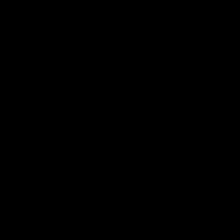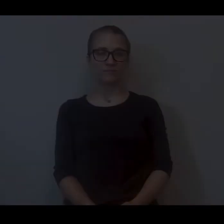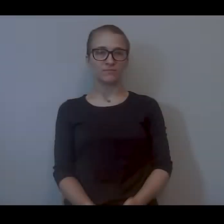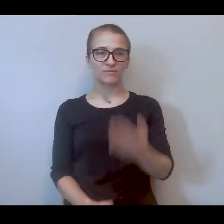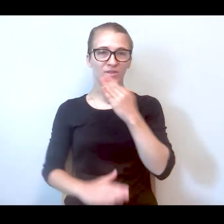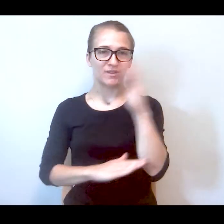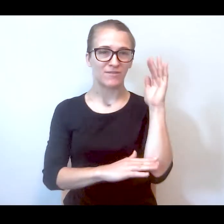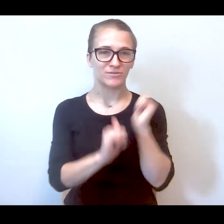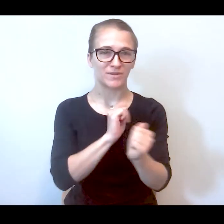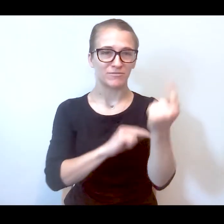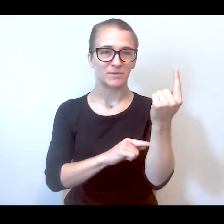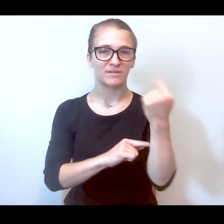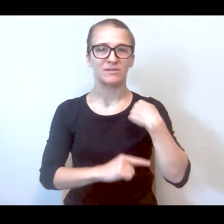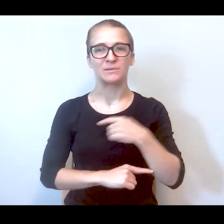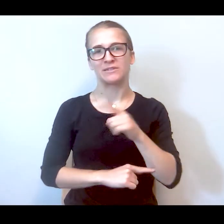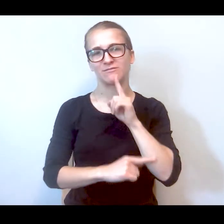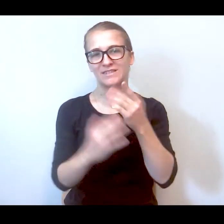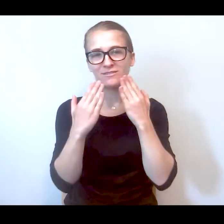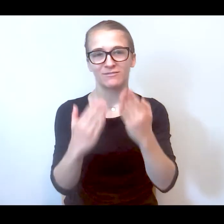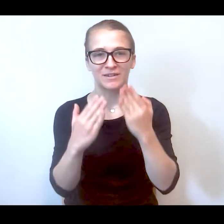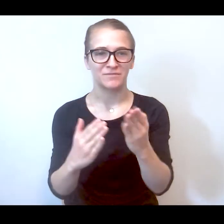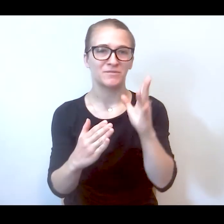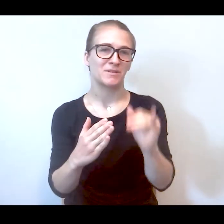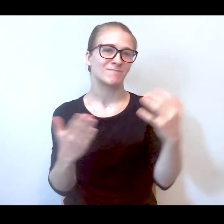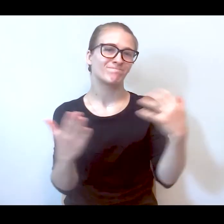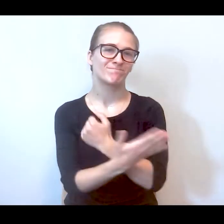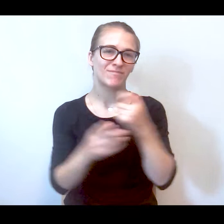Good afternoon, everyone. We're grateful